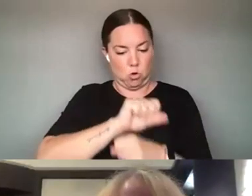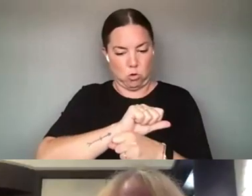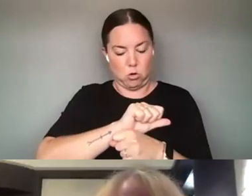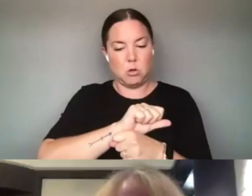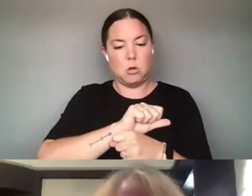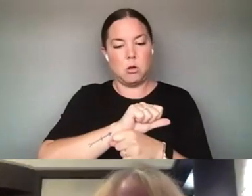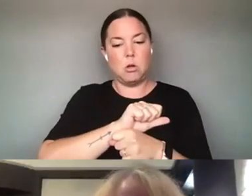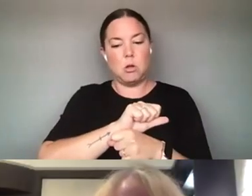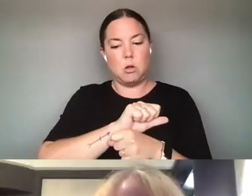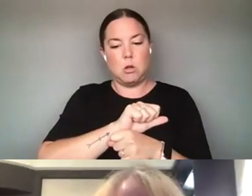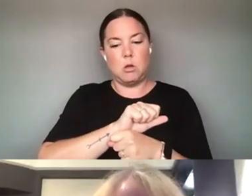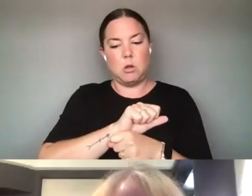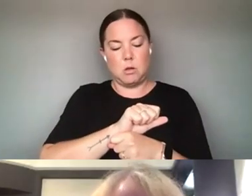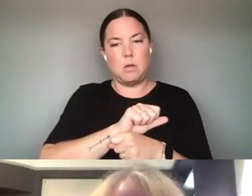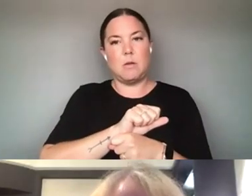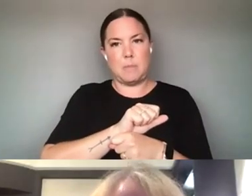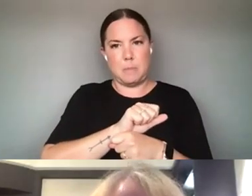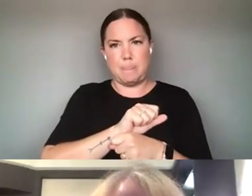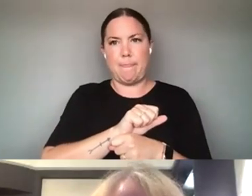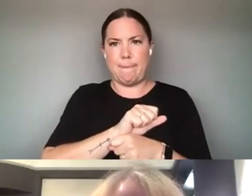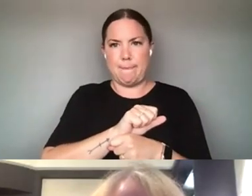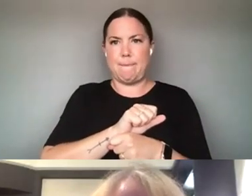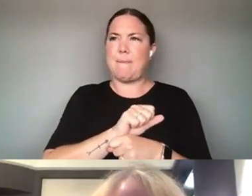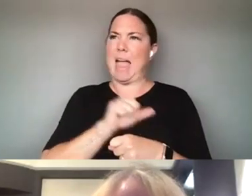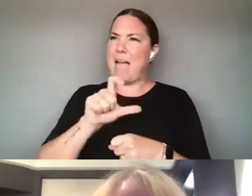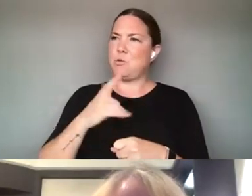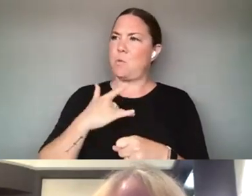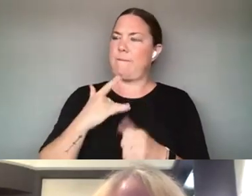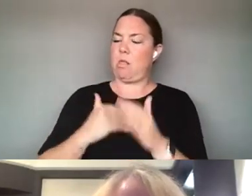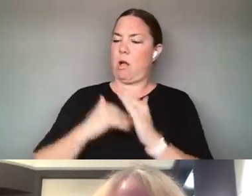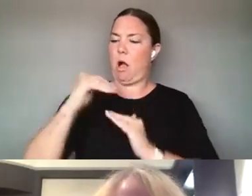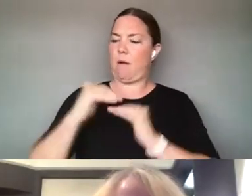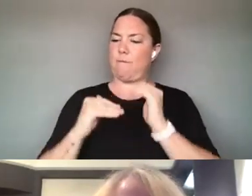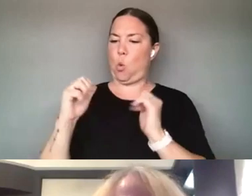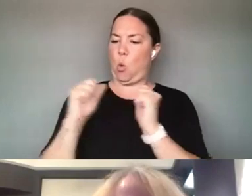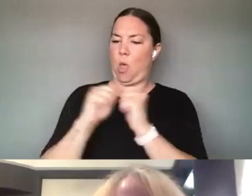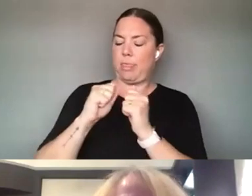IT HAS TO DO WITH A CERTAIN KIND OF COMFORT WITH EXPERIMENTATION, WITH THINGS NOT GOING QUITE,